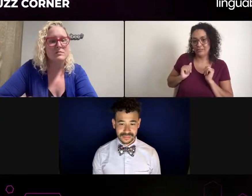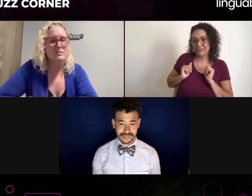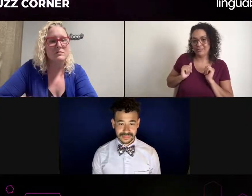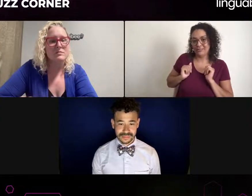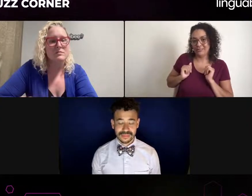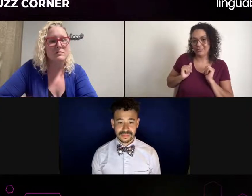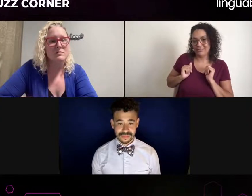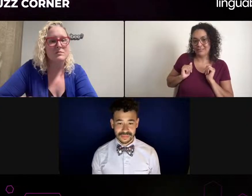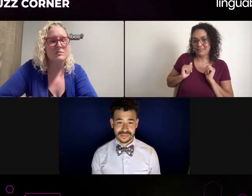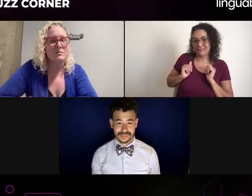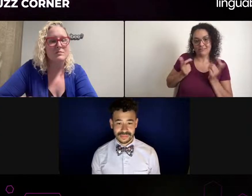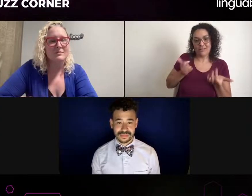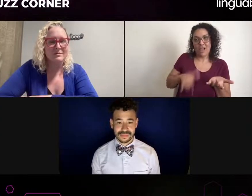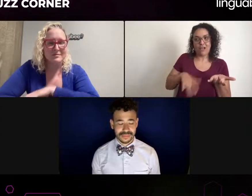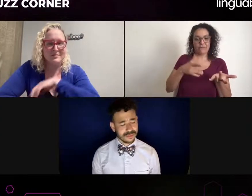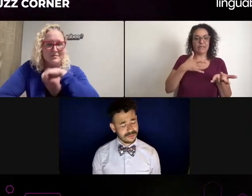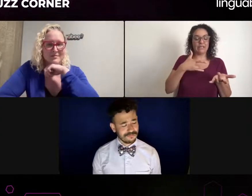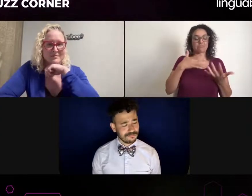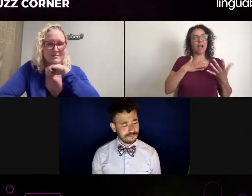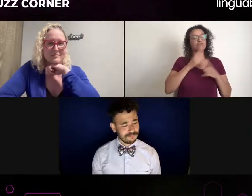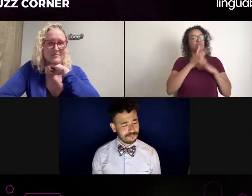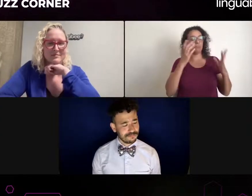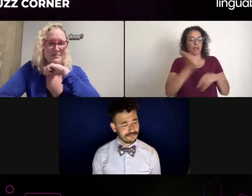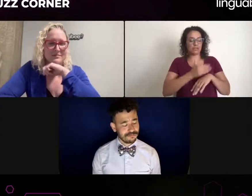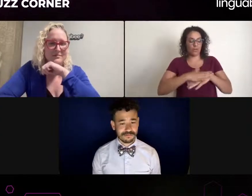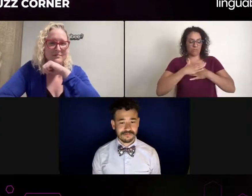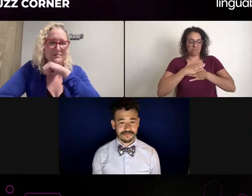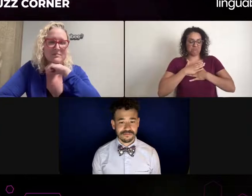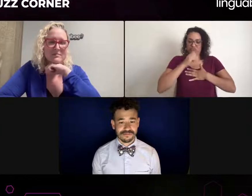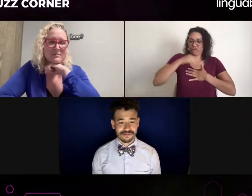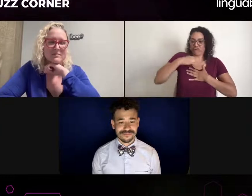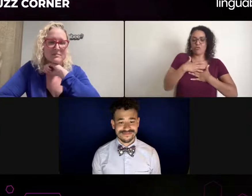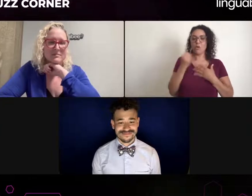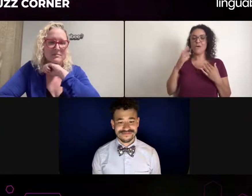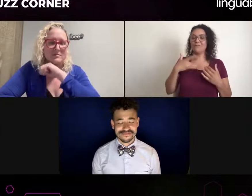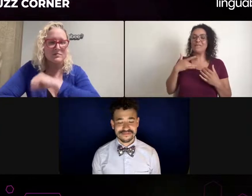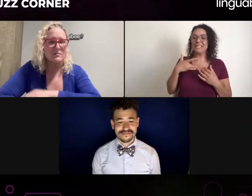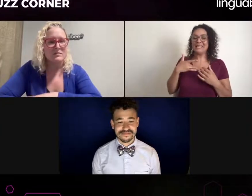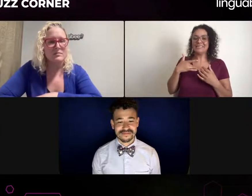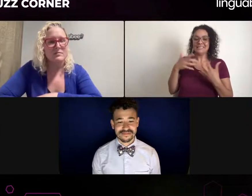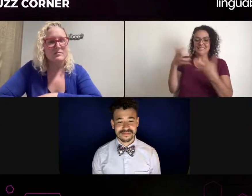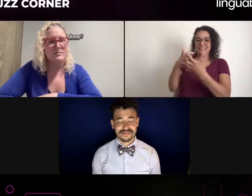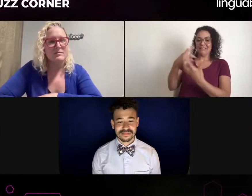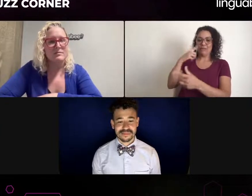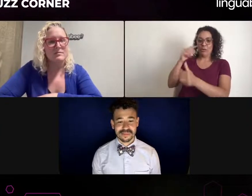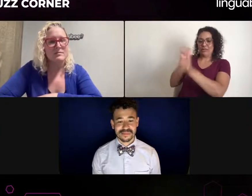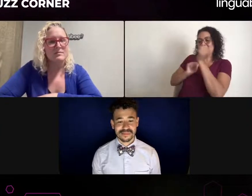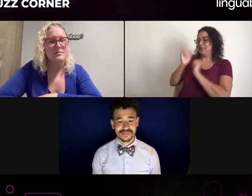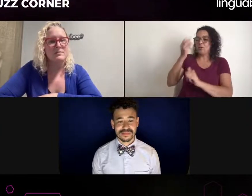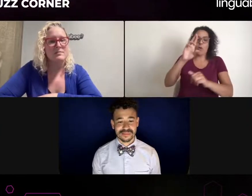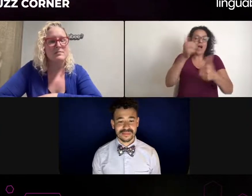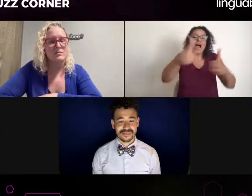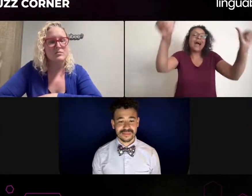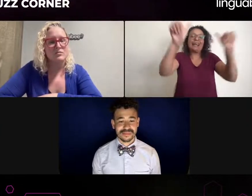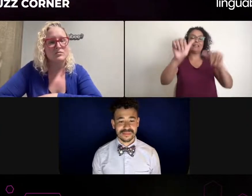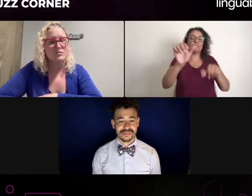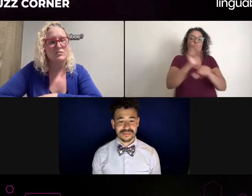you know, actors slash interpreters I've experienced, Or, "Oh, this is my friend who's willing to interpret for this."